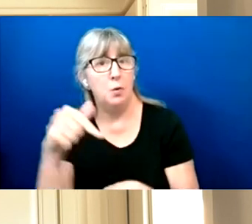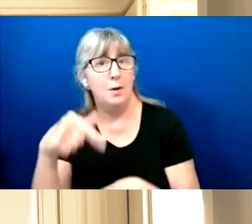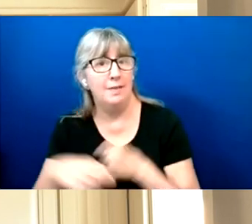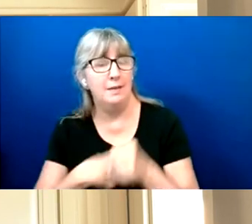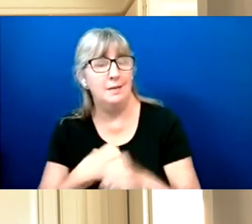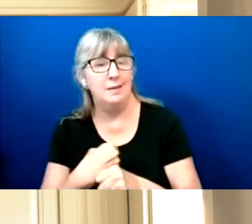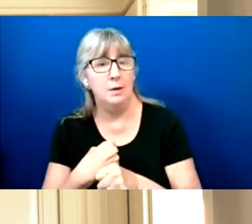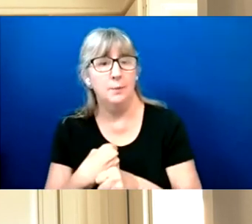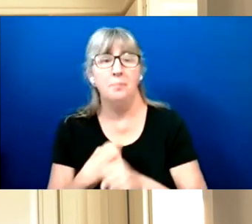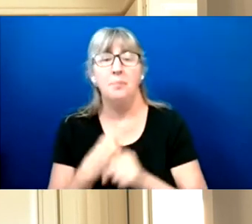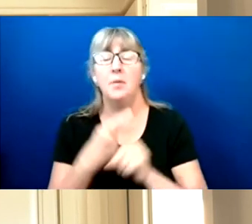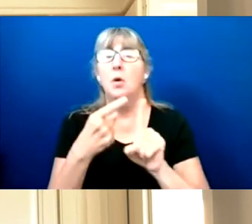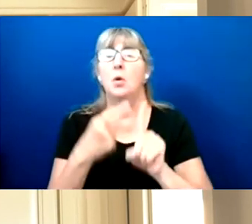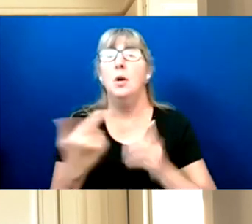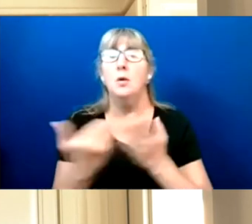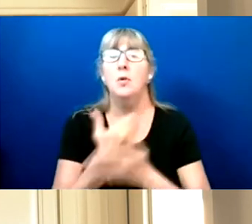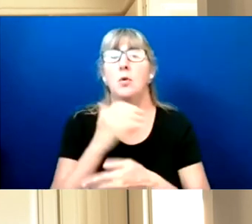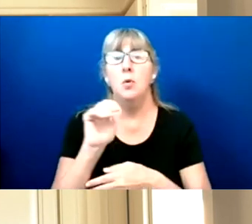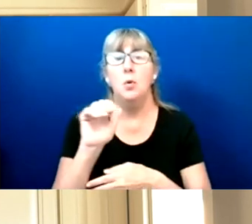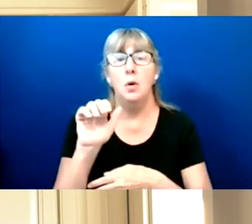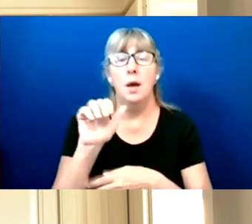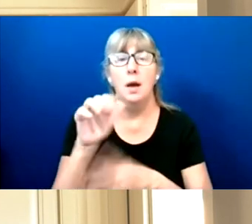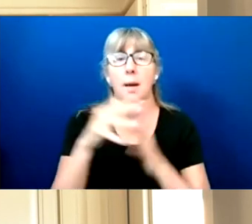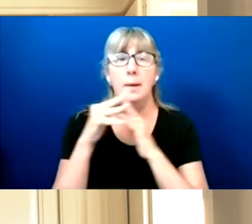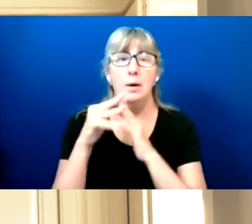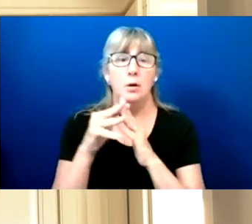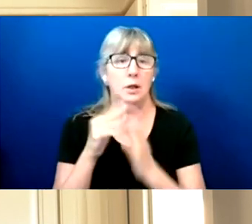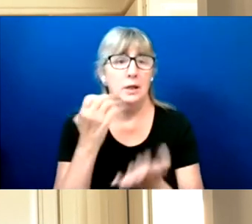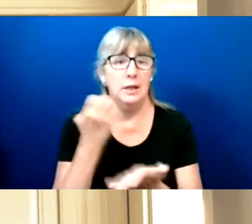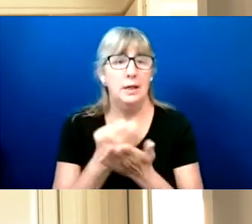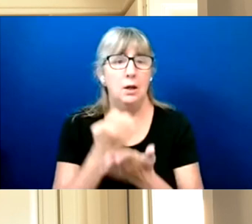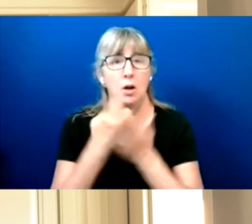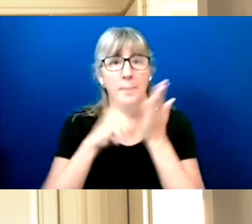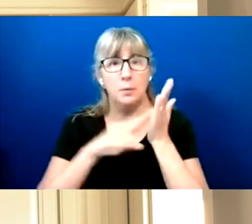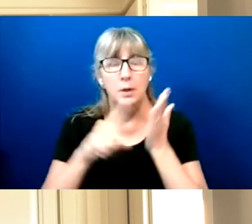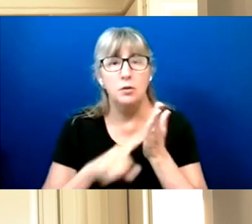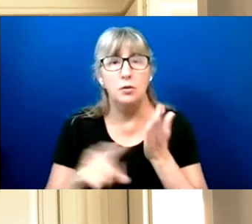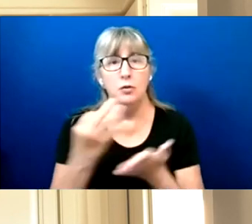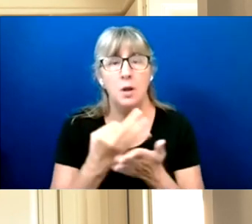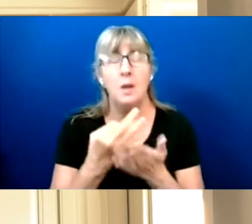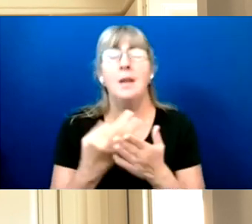According to the new American Economy Research Fund, the 2020 election proved to be the most